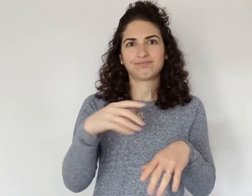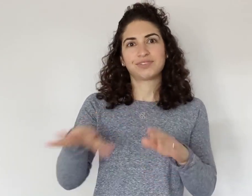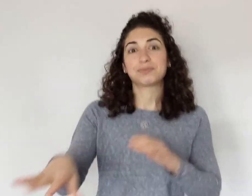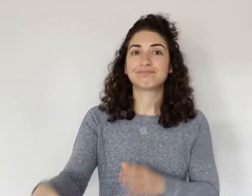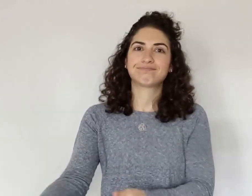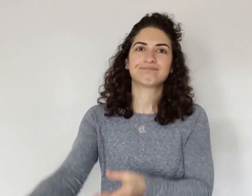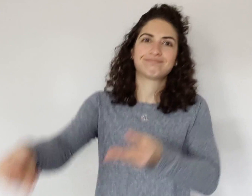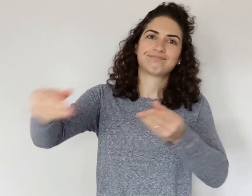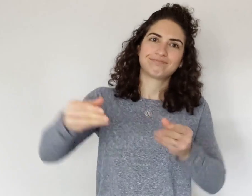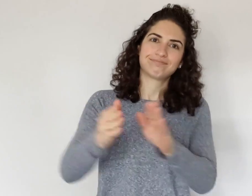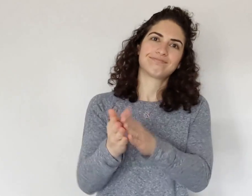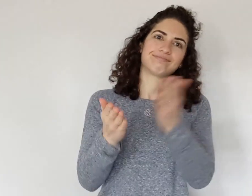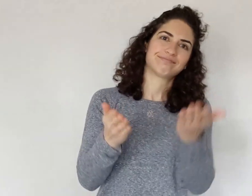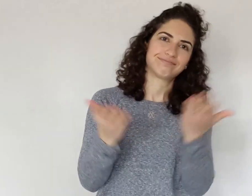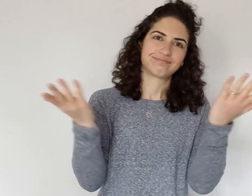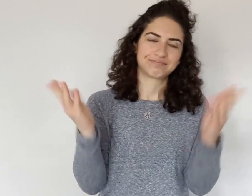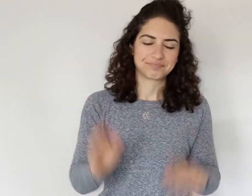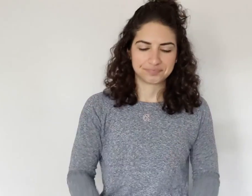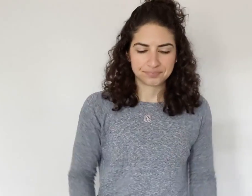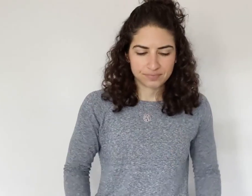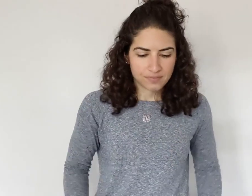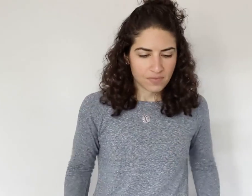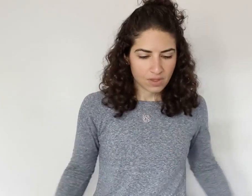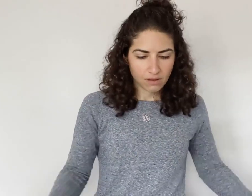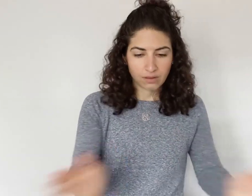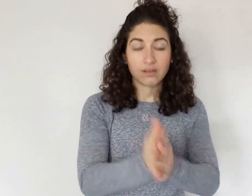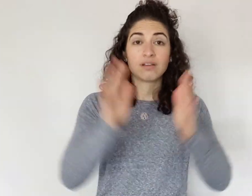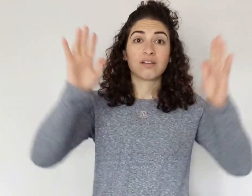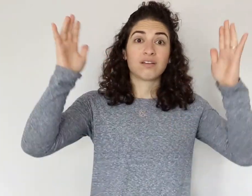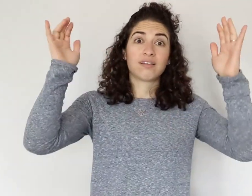time to pick this book up and open it.